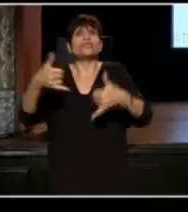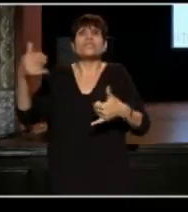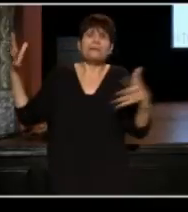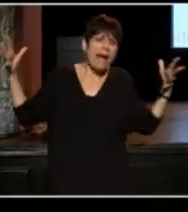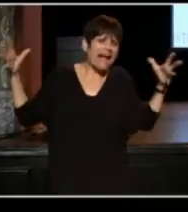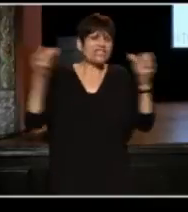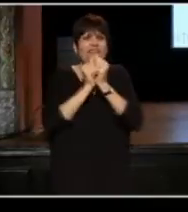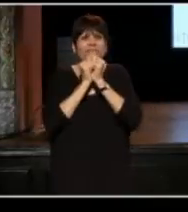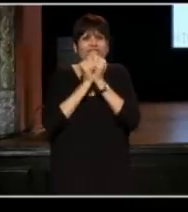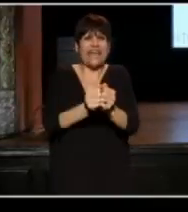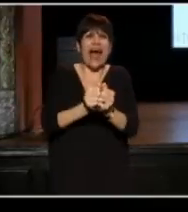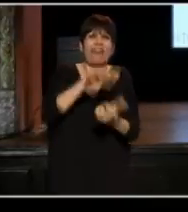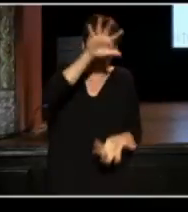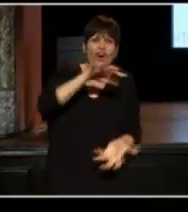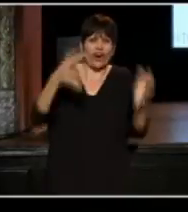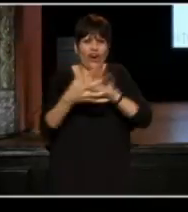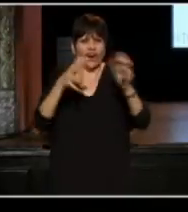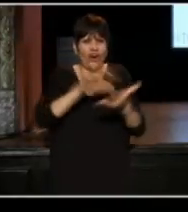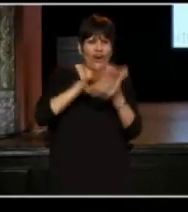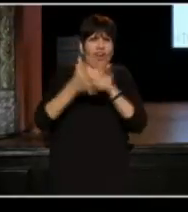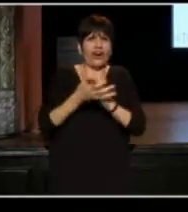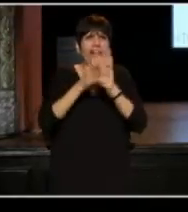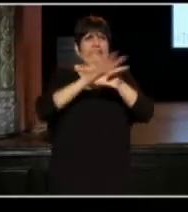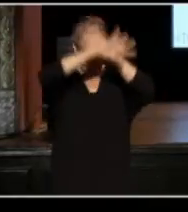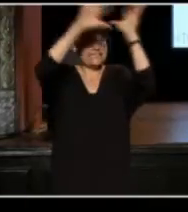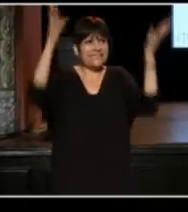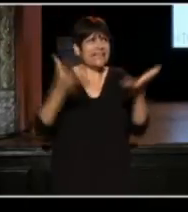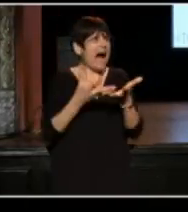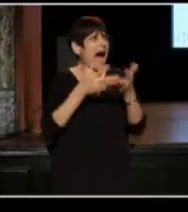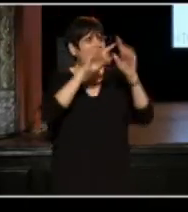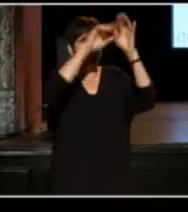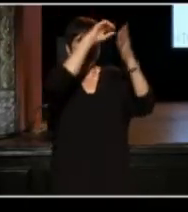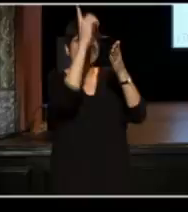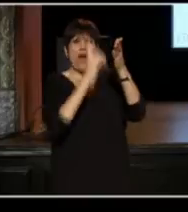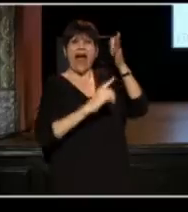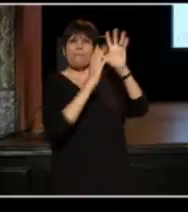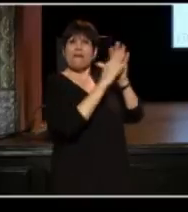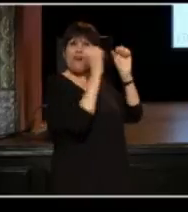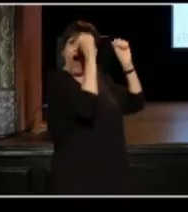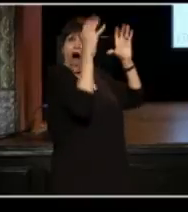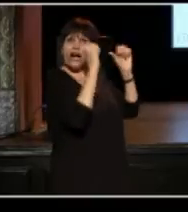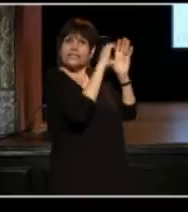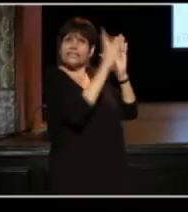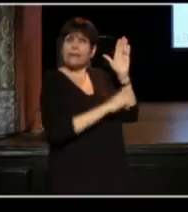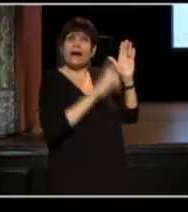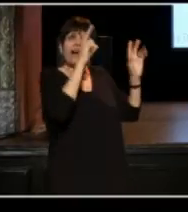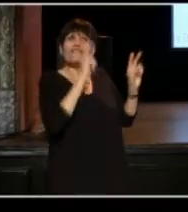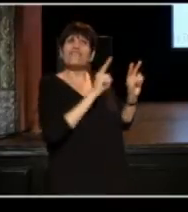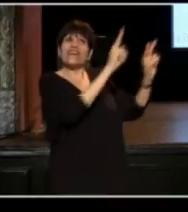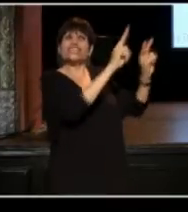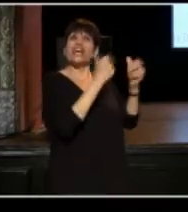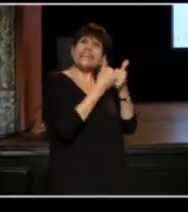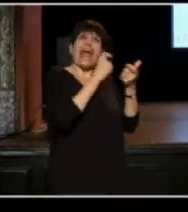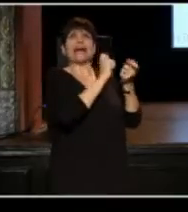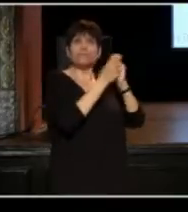in a Venn diagram of awesome, known as the Visionary game changing award.